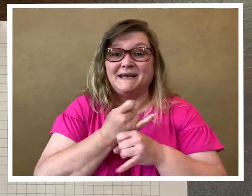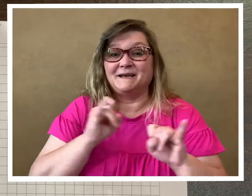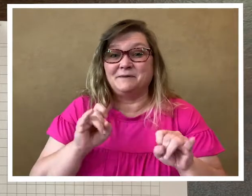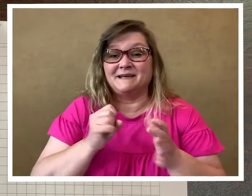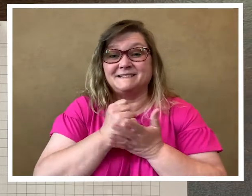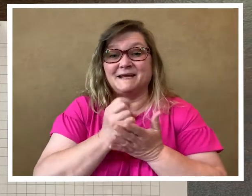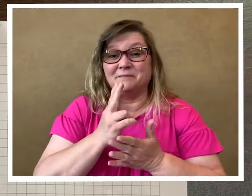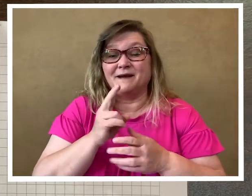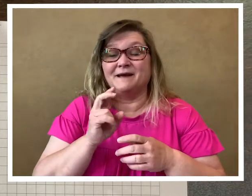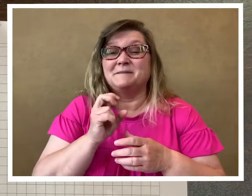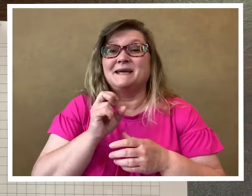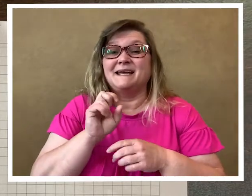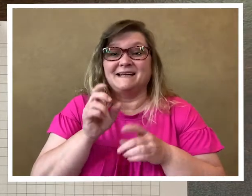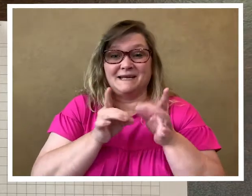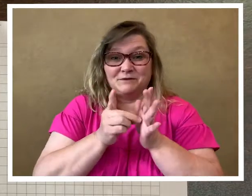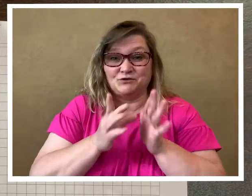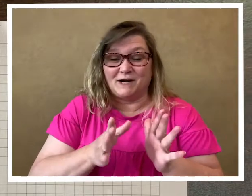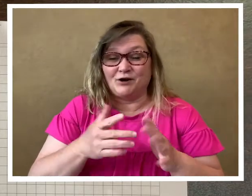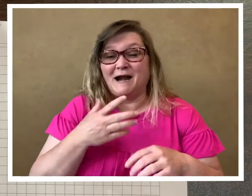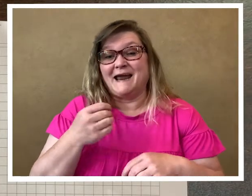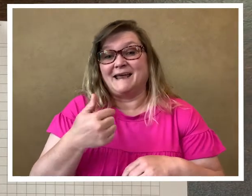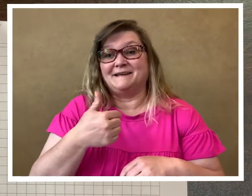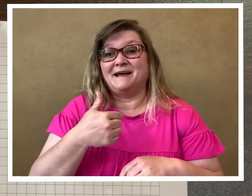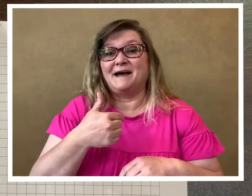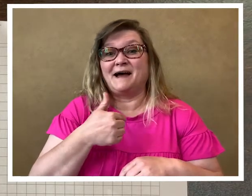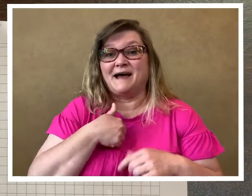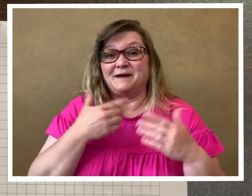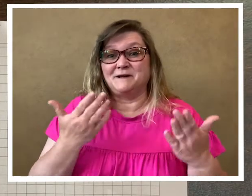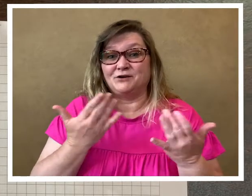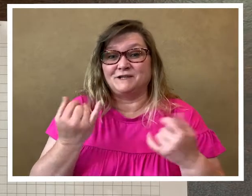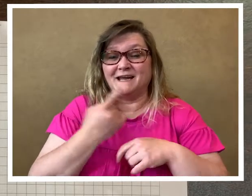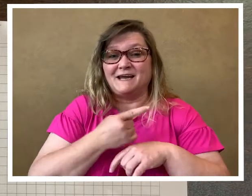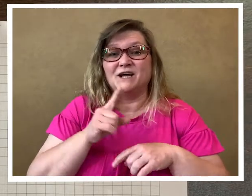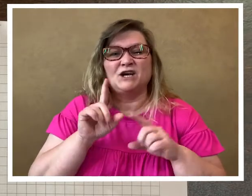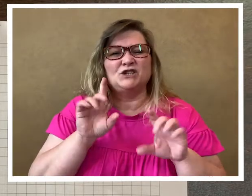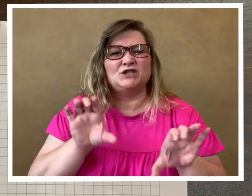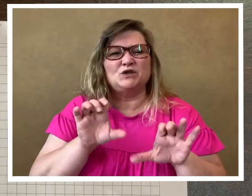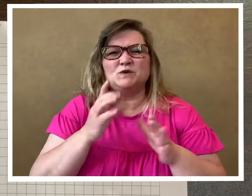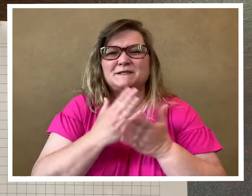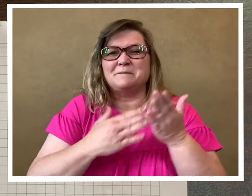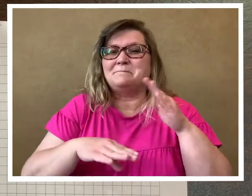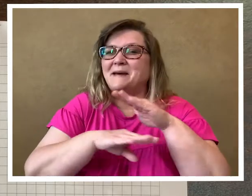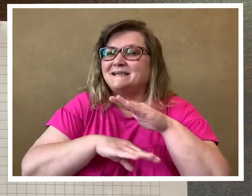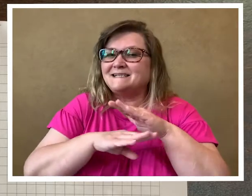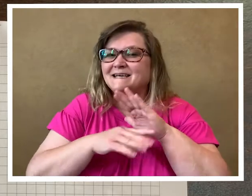independent Stampin Up demonstrator and I am here today to do some basic